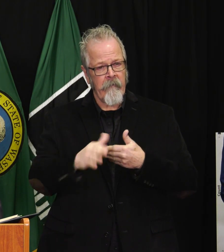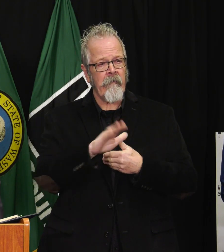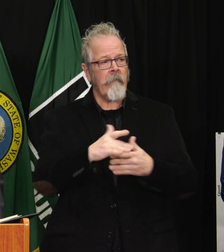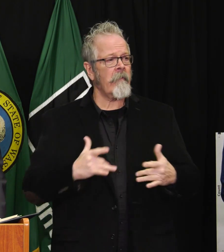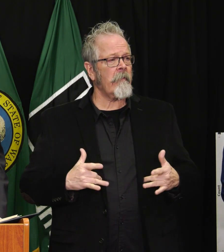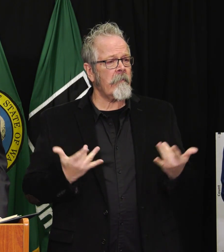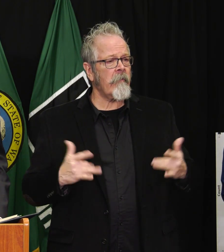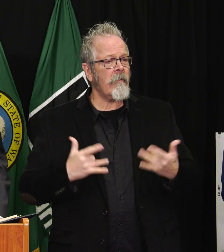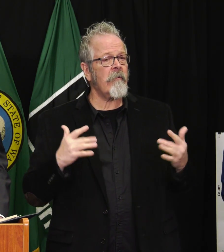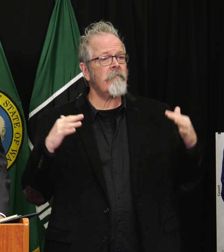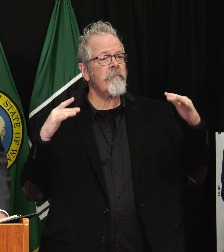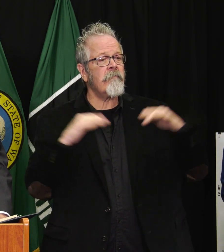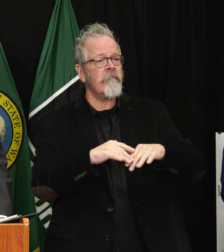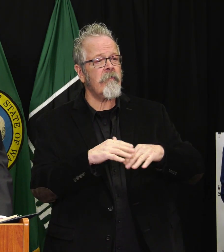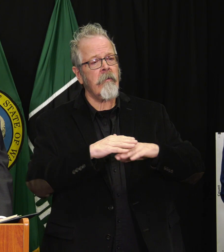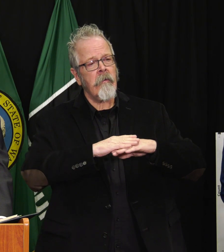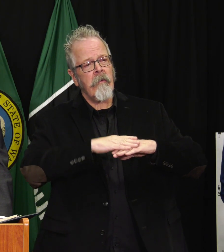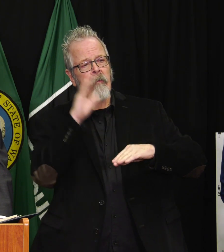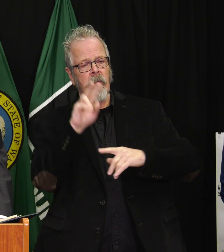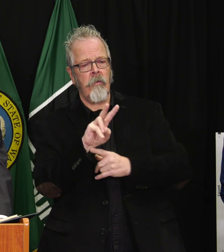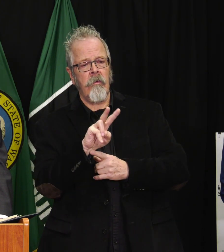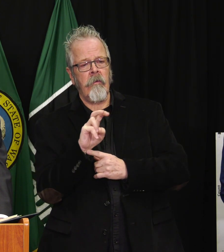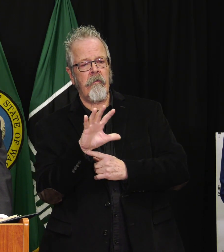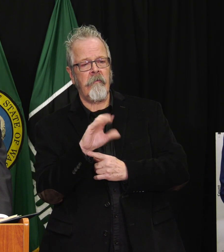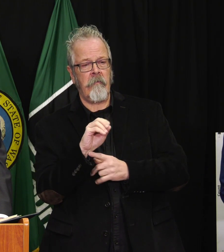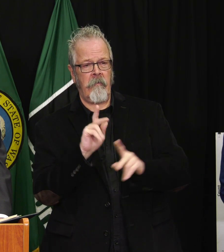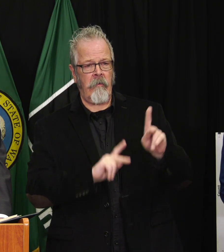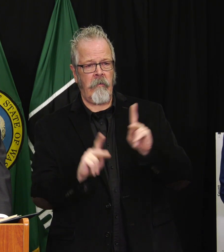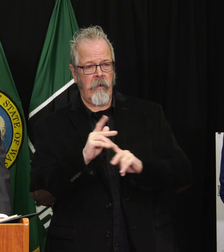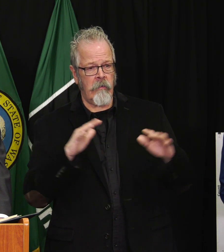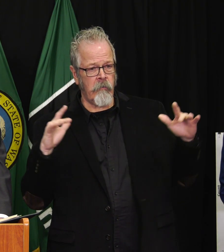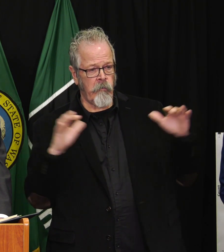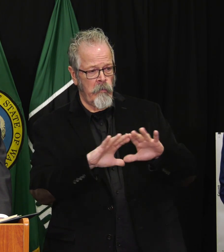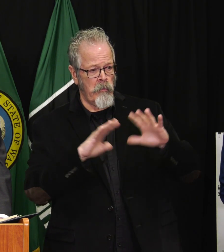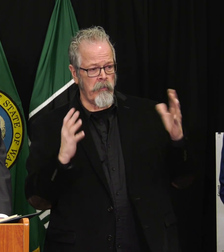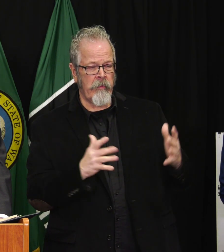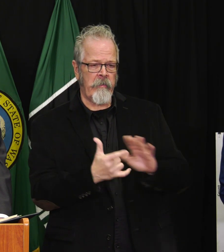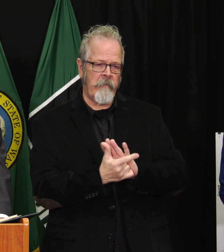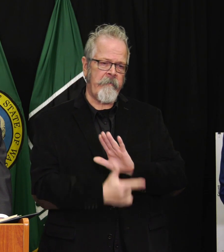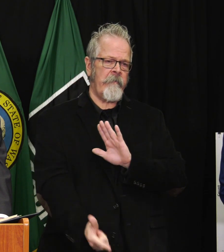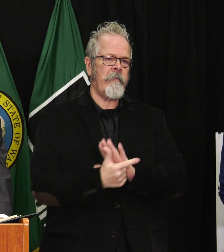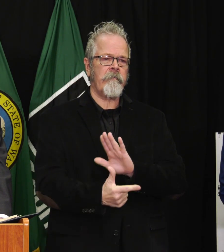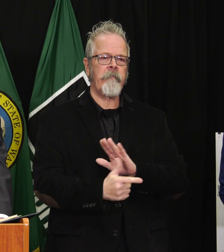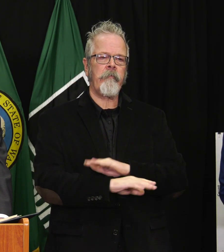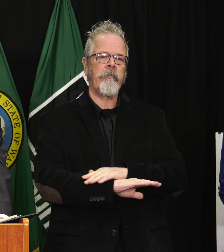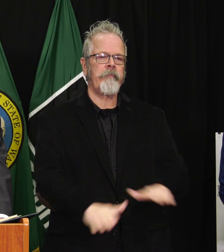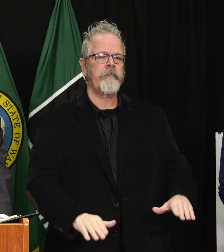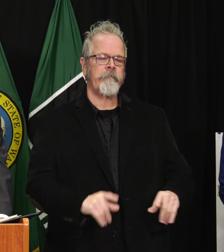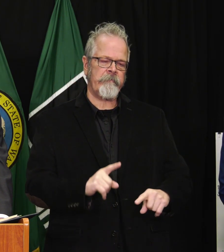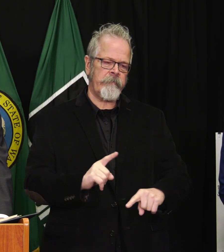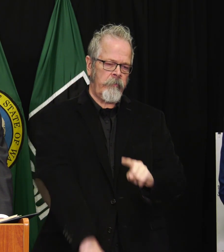These events that are prohibited are gatherings for social, recreational, spiritual,